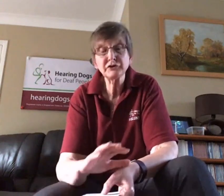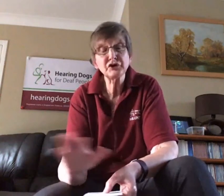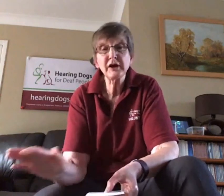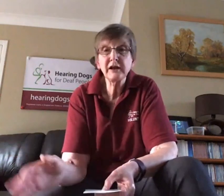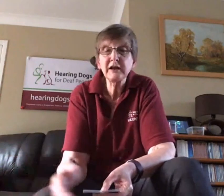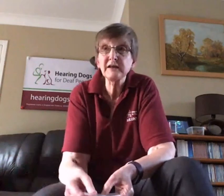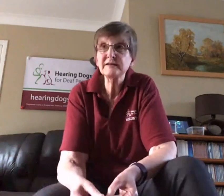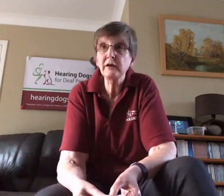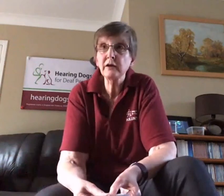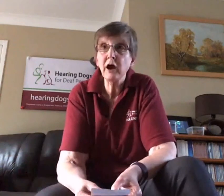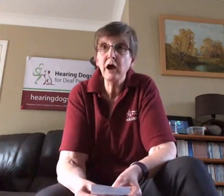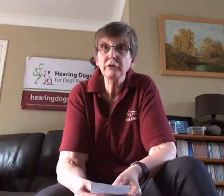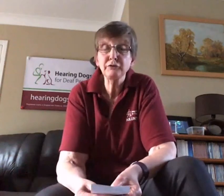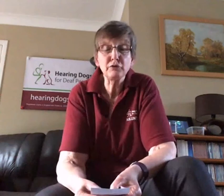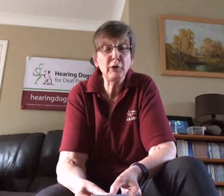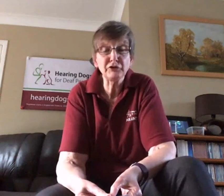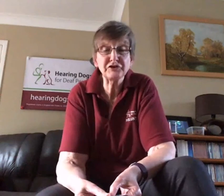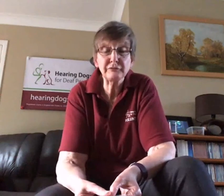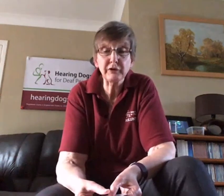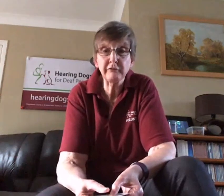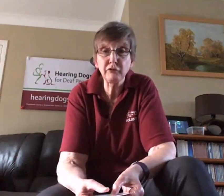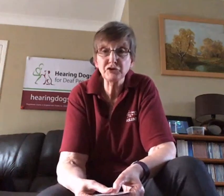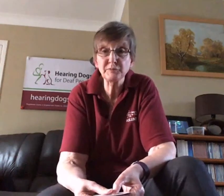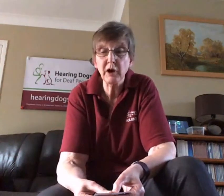All of our training is done uh through positive reinforcement.